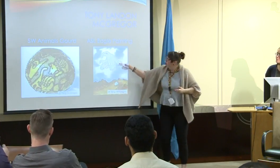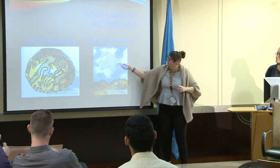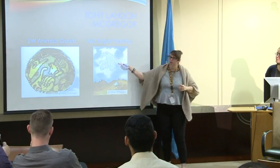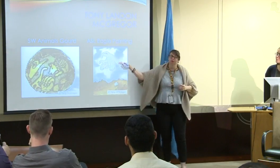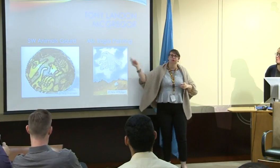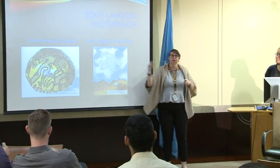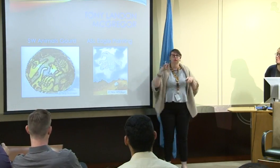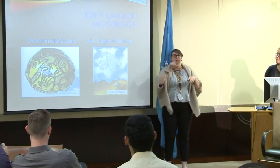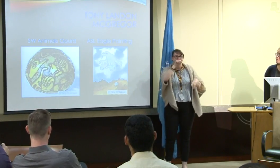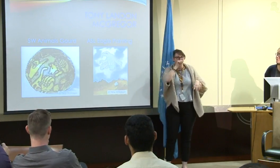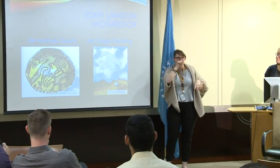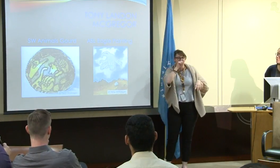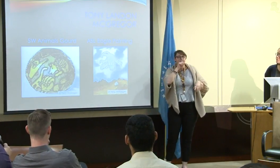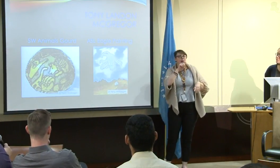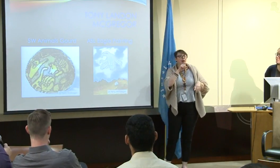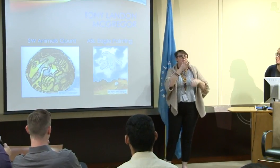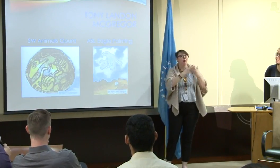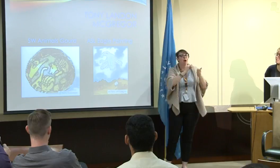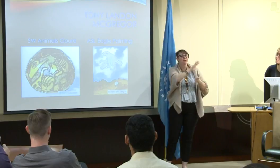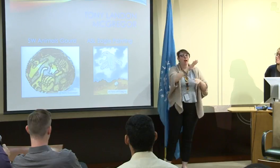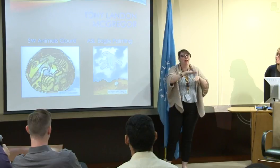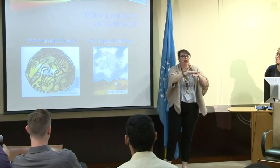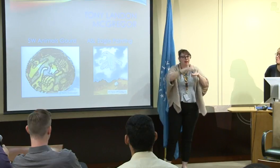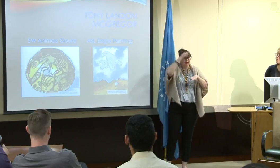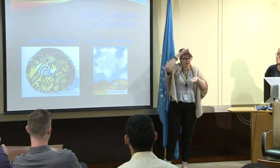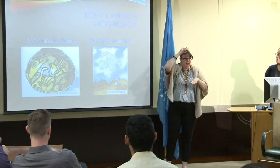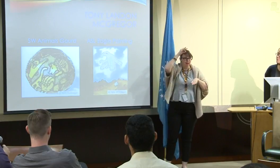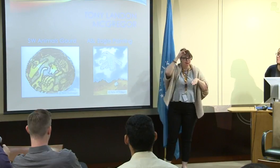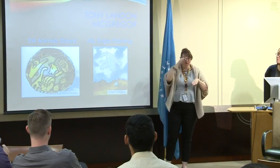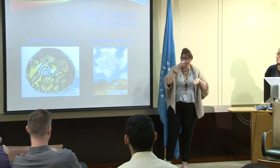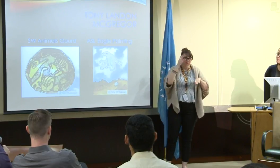Here's another depiction entitled ASL Eagle Painting.